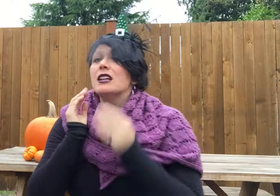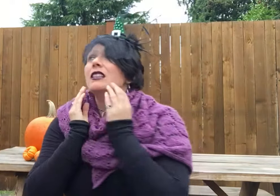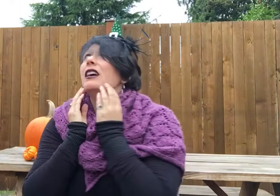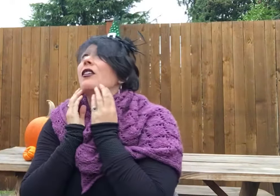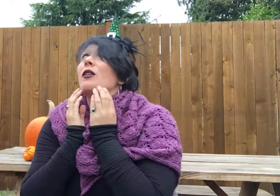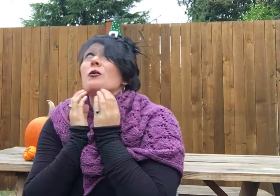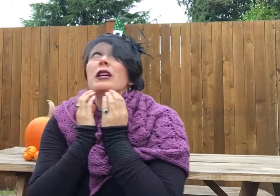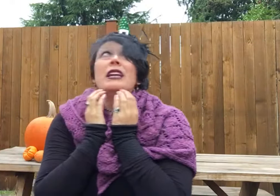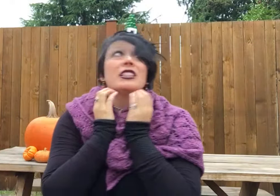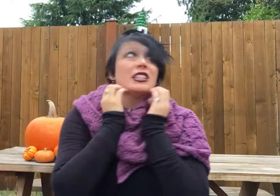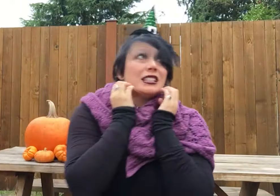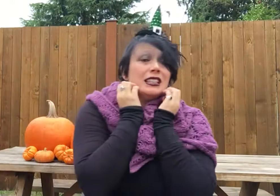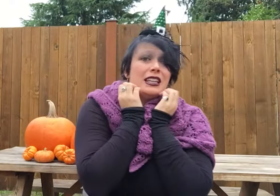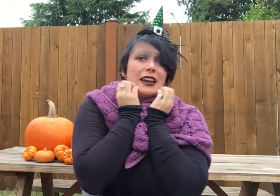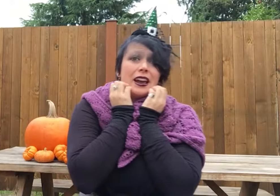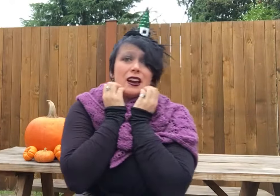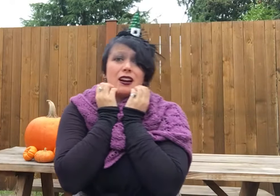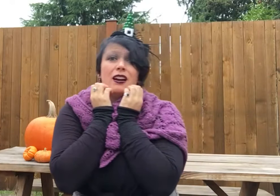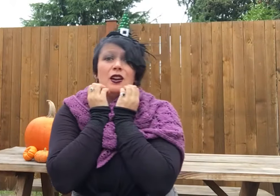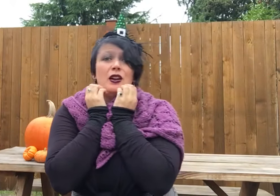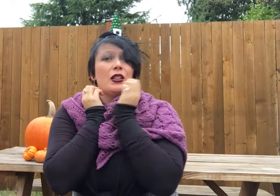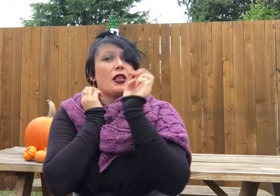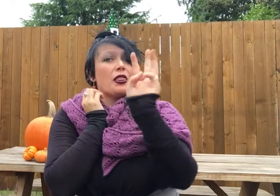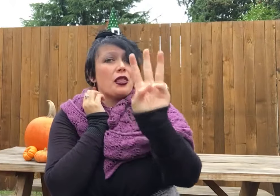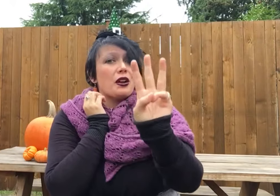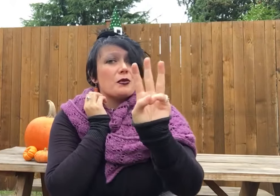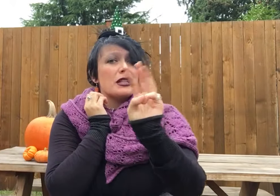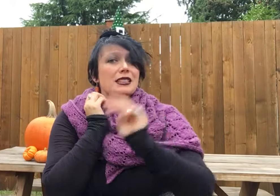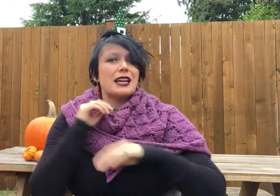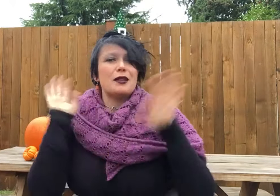The second one said, "There are witches in the air!"